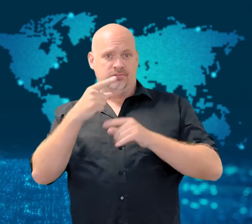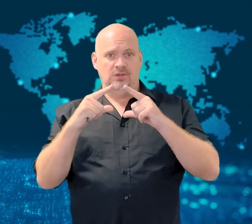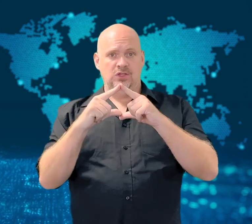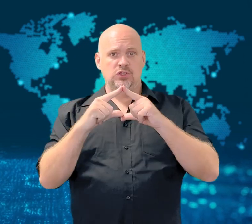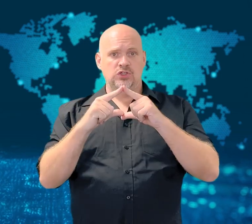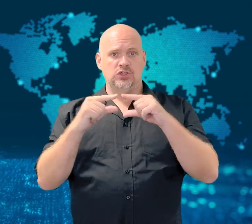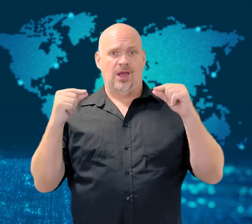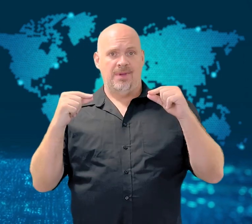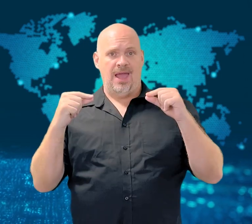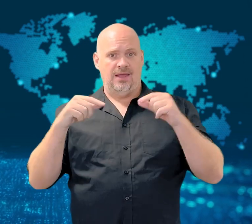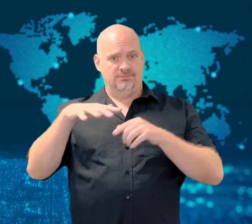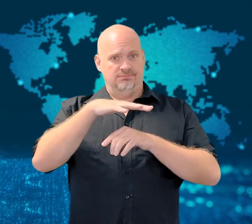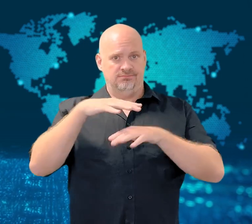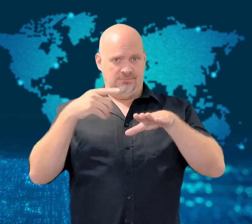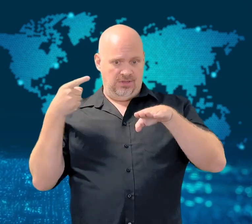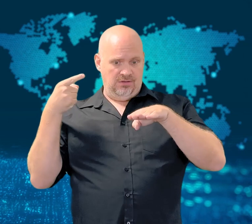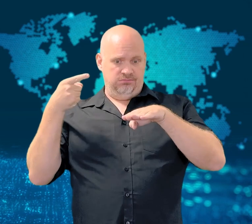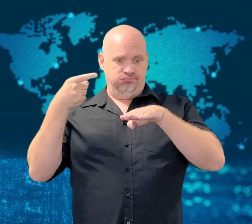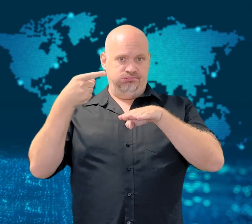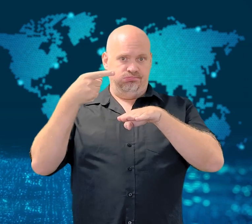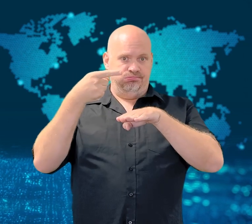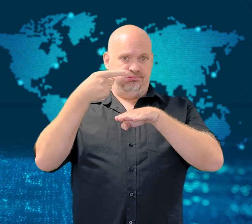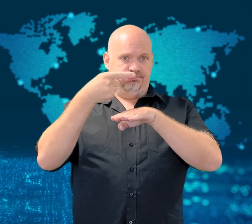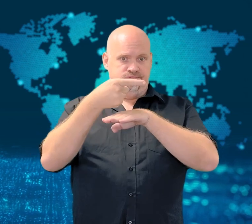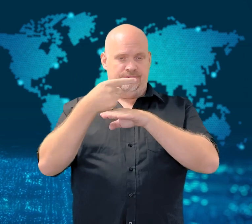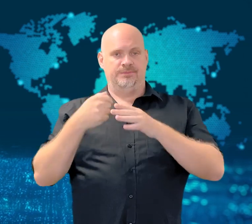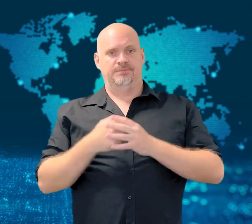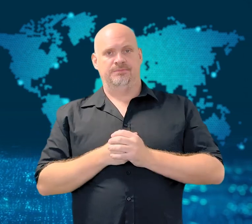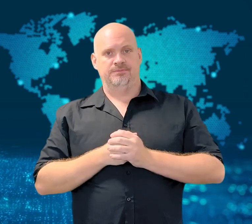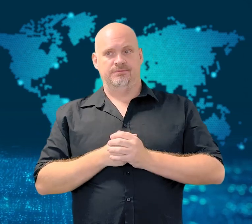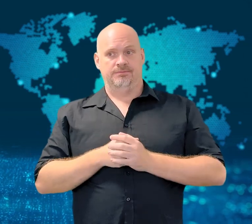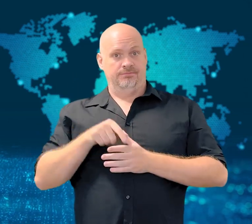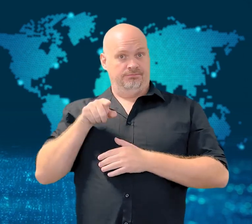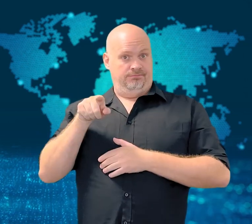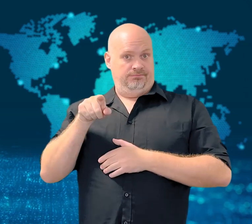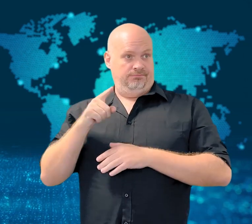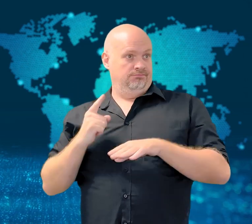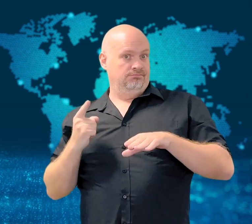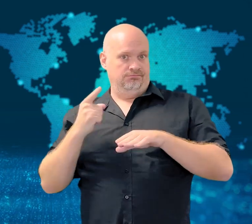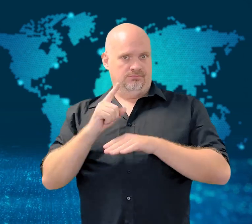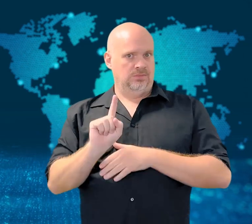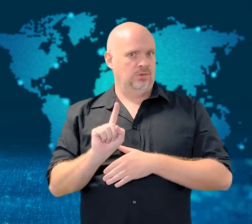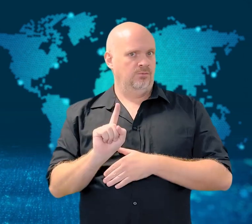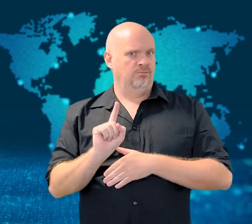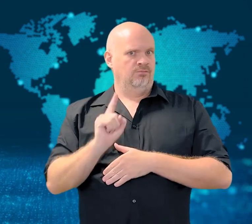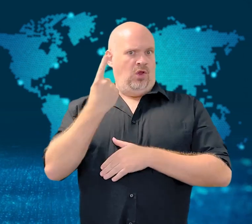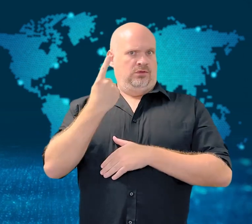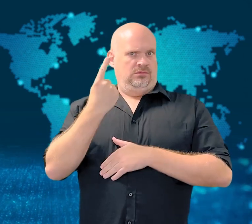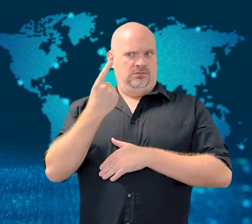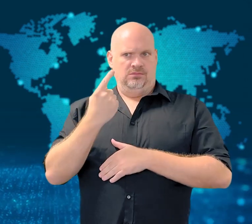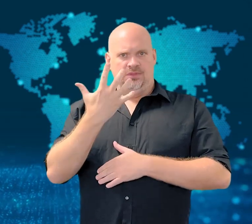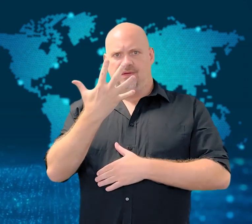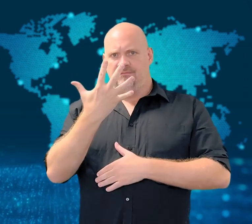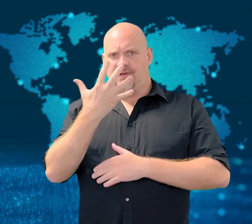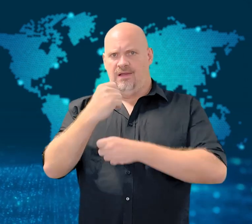This is the first time in 5 years that the country fired a missile over Japan.